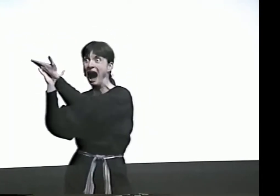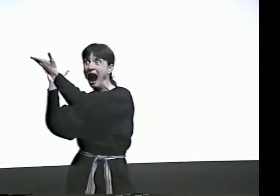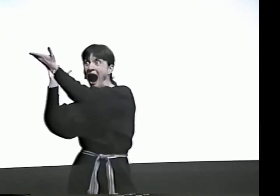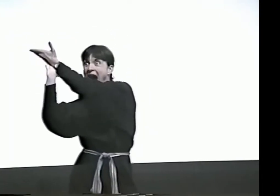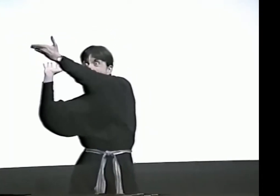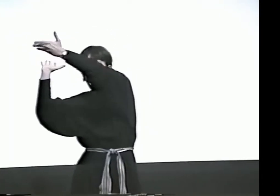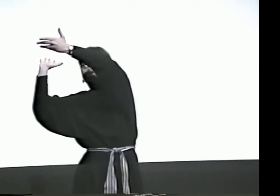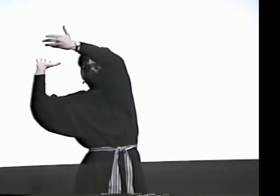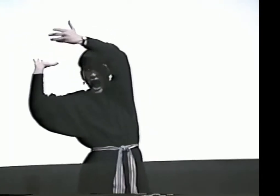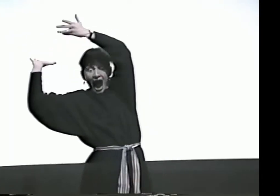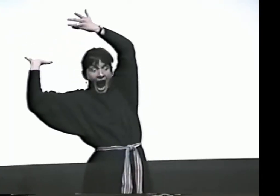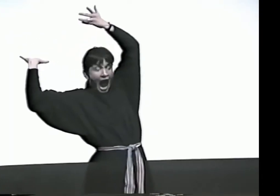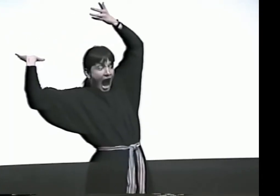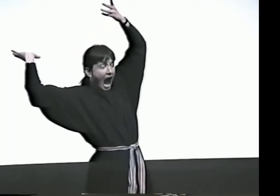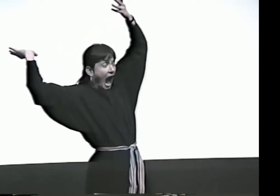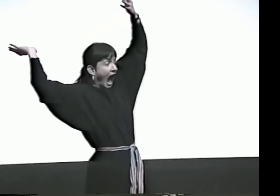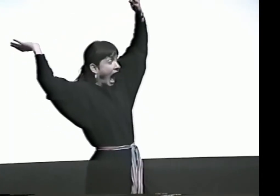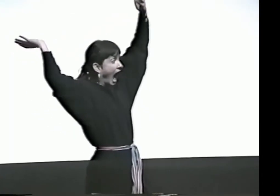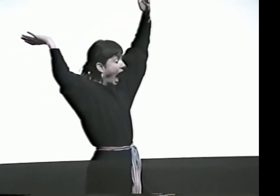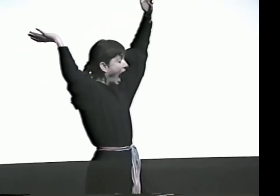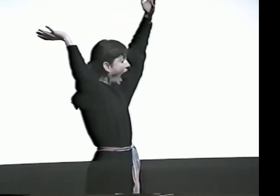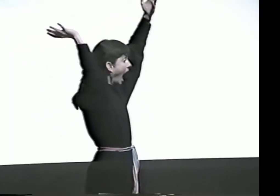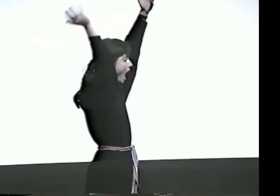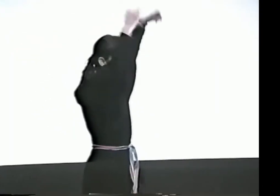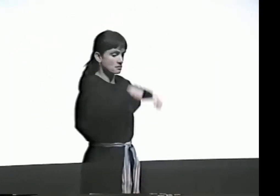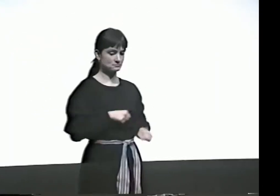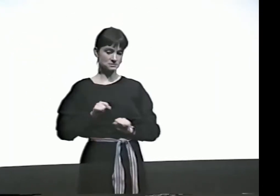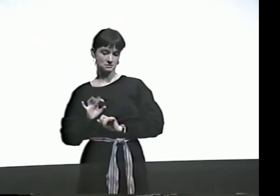THE MOURNERS RECOIL FROM THE APPROACHING DANGER.